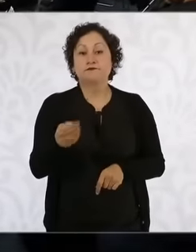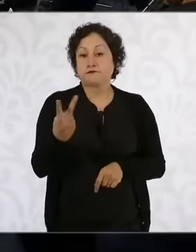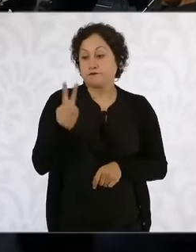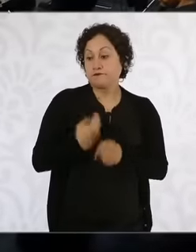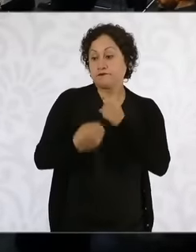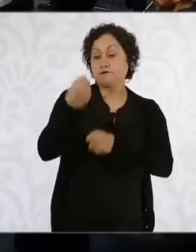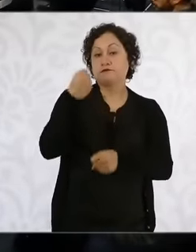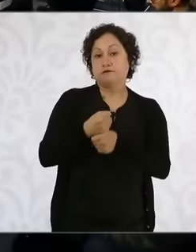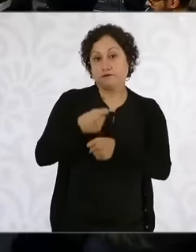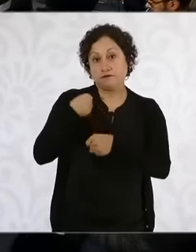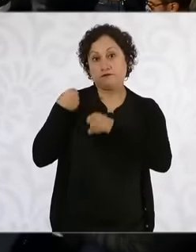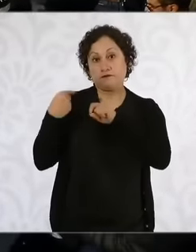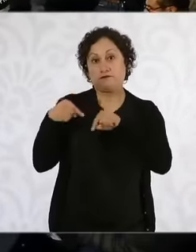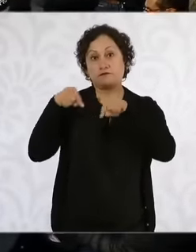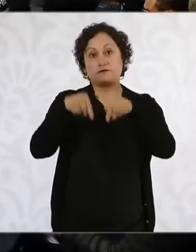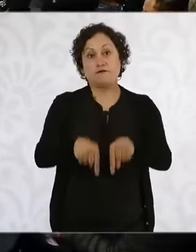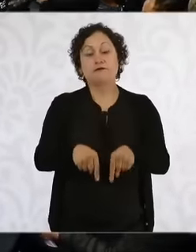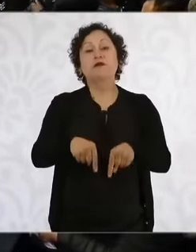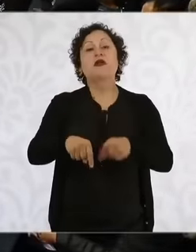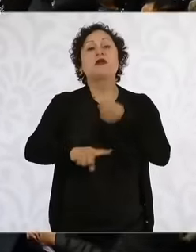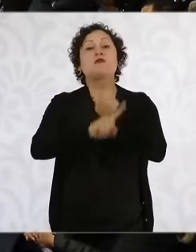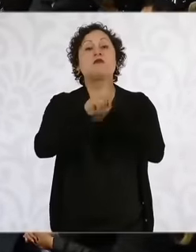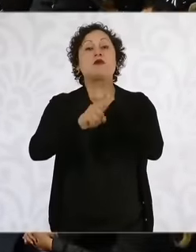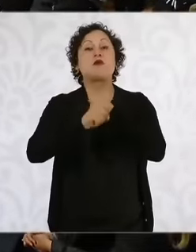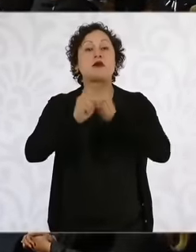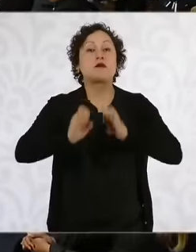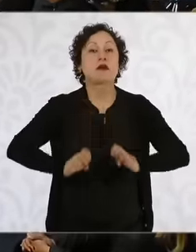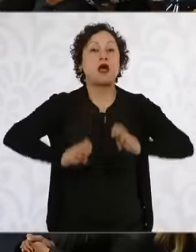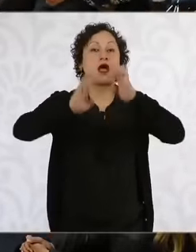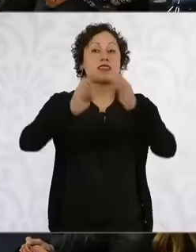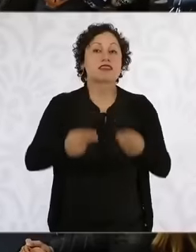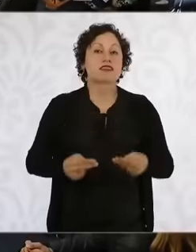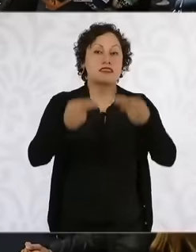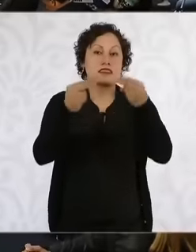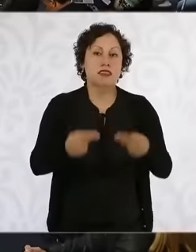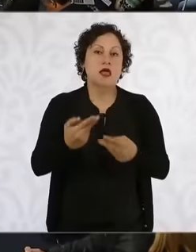of the Real estate cartel against President Andrés Manuel López Obrador of a family that